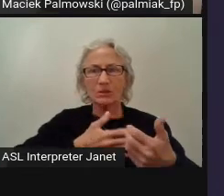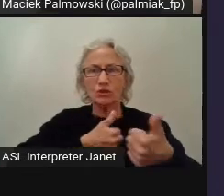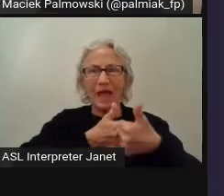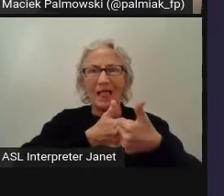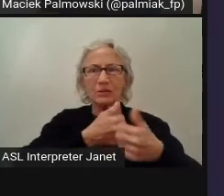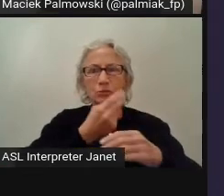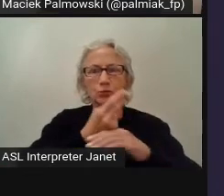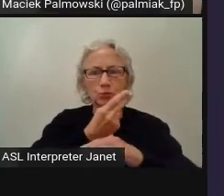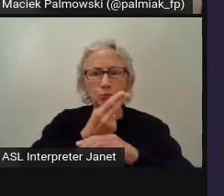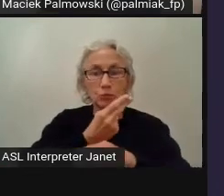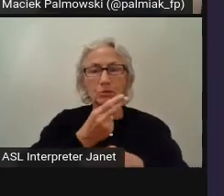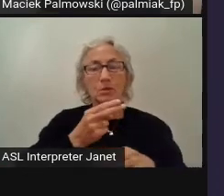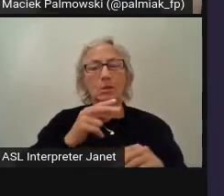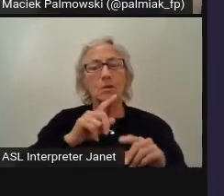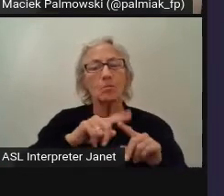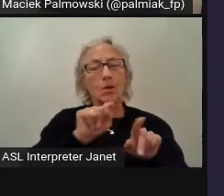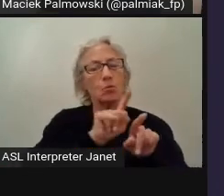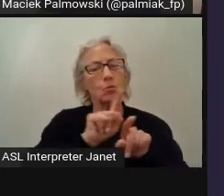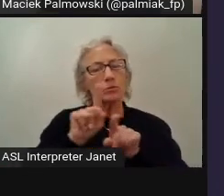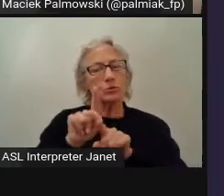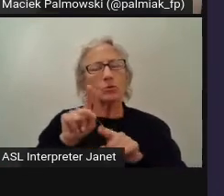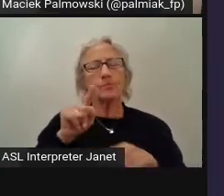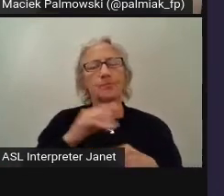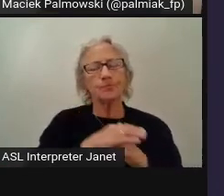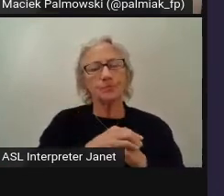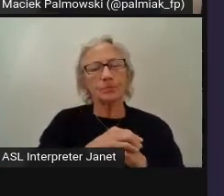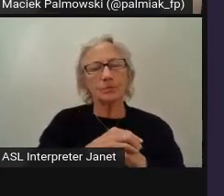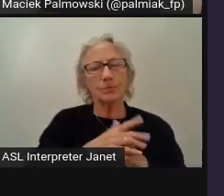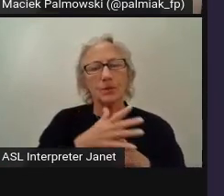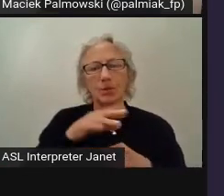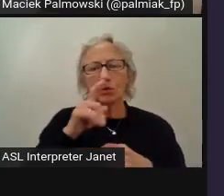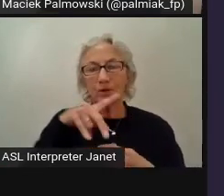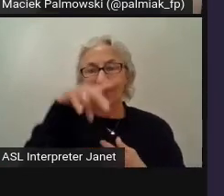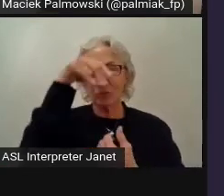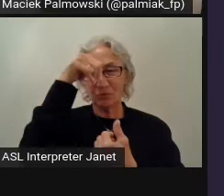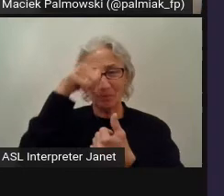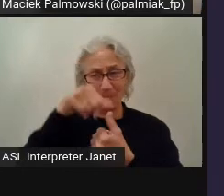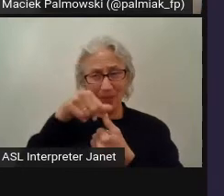Like on the other hand you don't have to remember about CI/CD tests